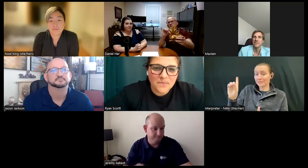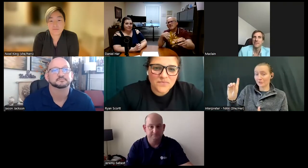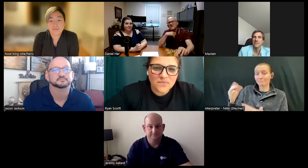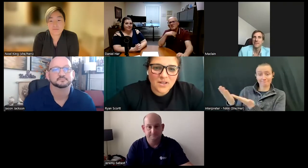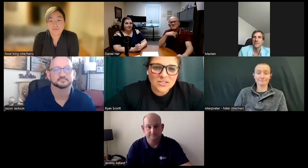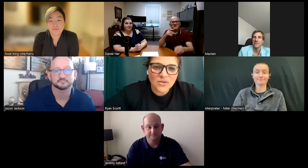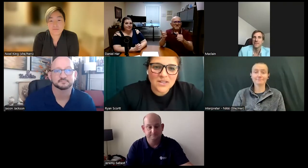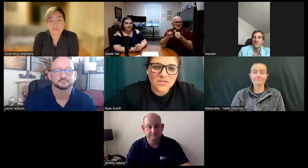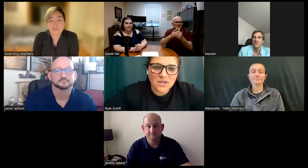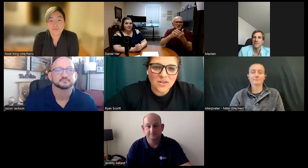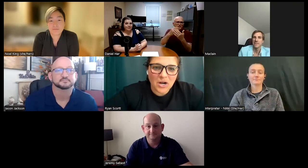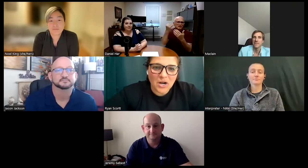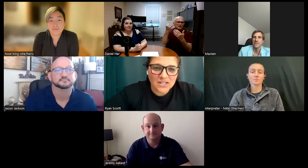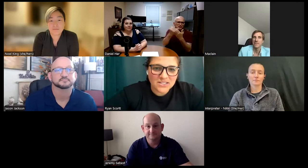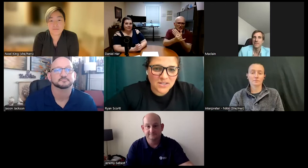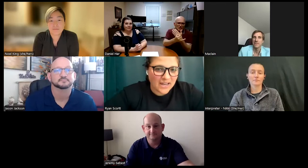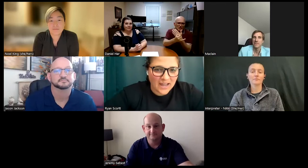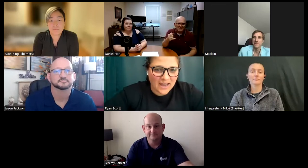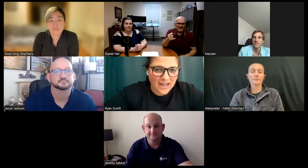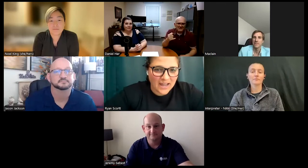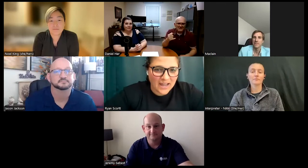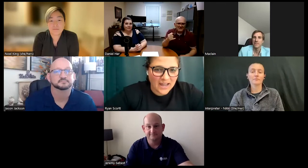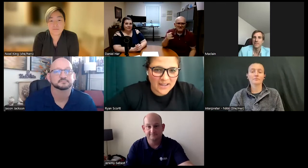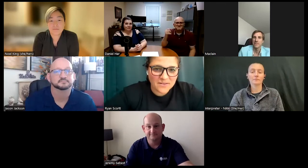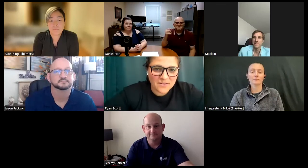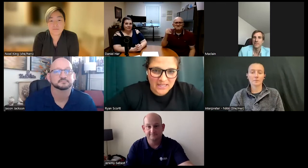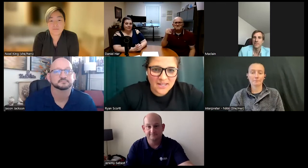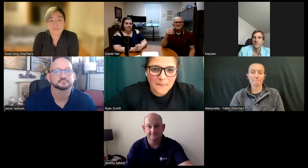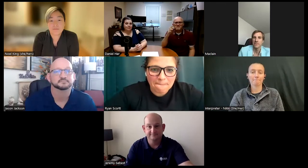So, this is one of the projects that I had made.